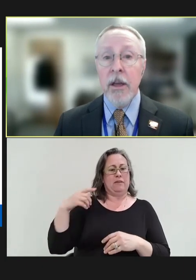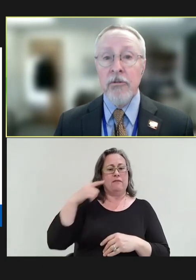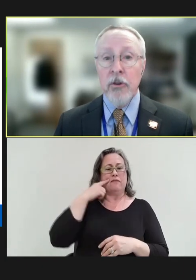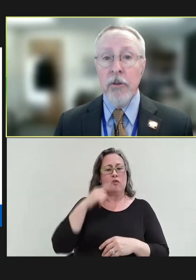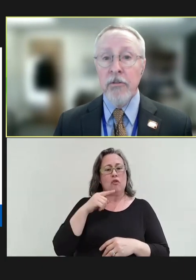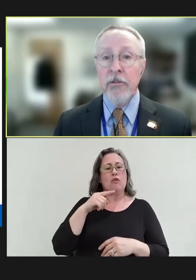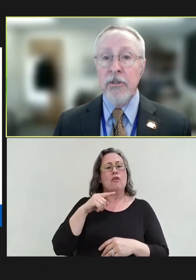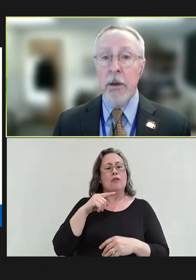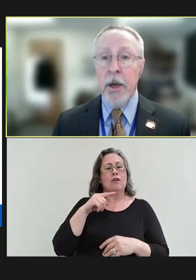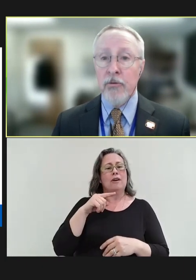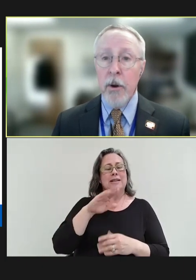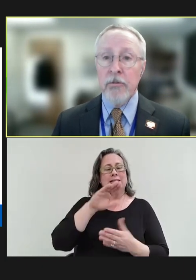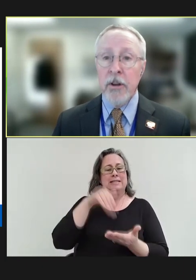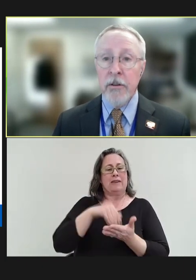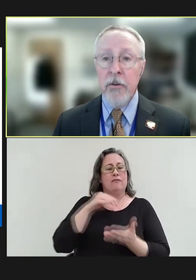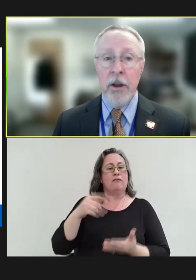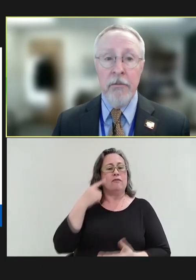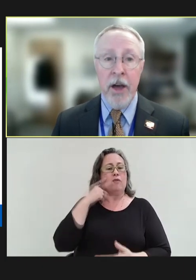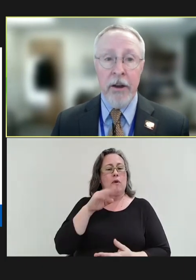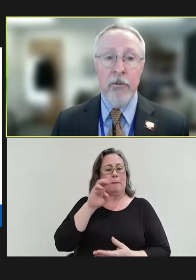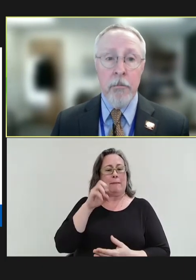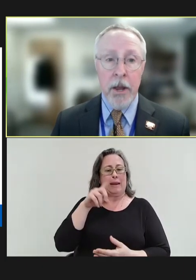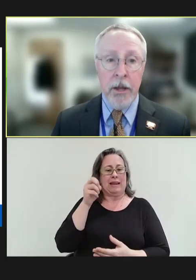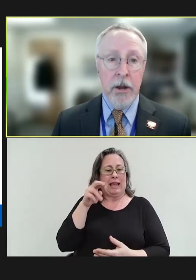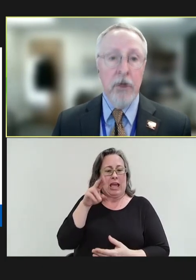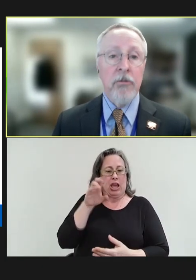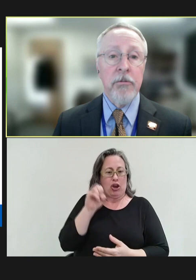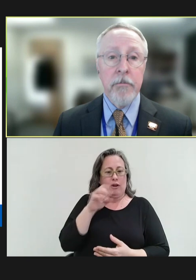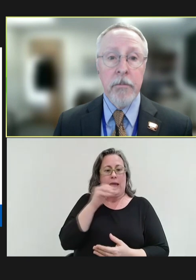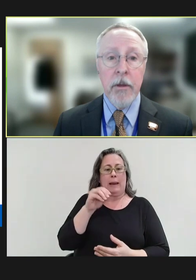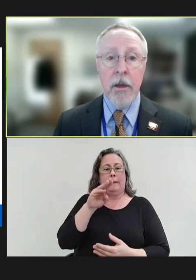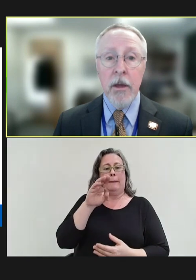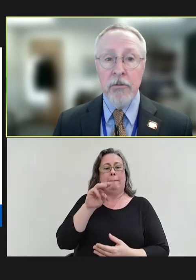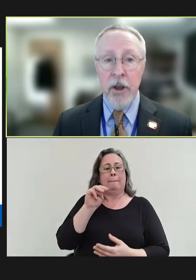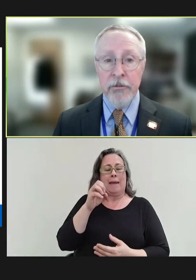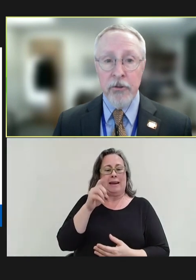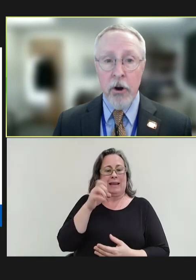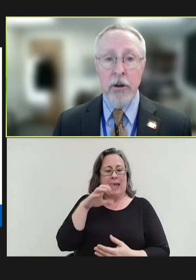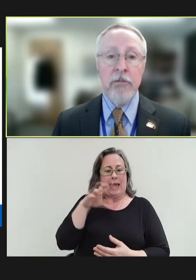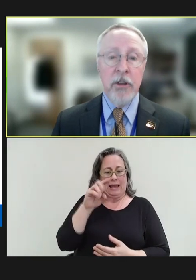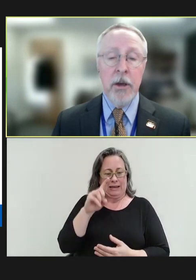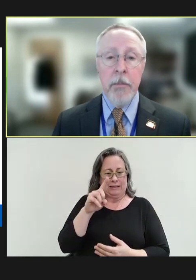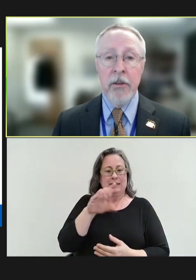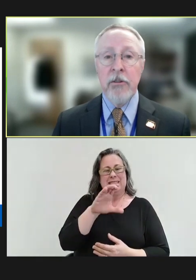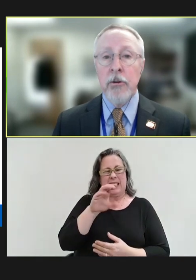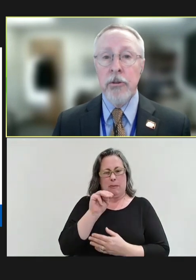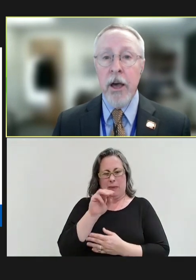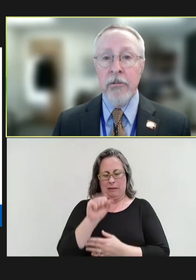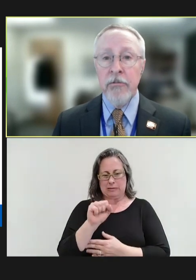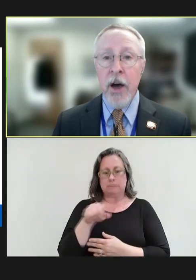and served as the CMS representative on NVAC for many years. Jeff started at CMS in 2005